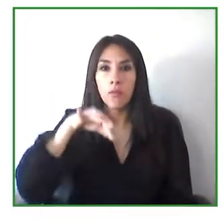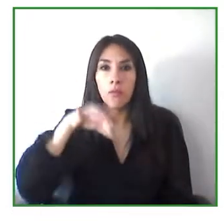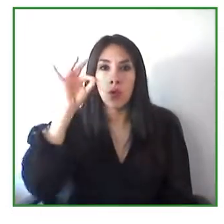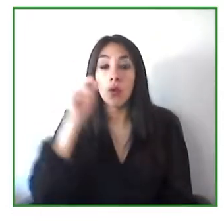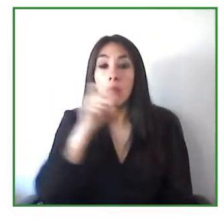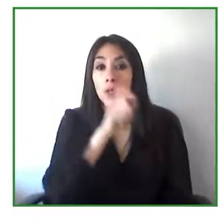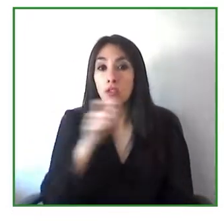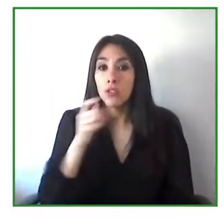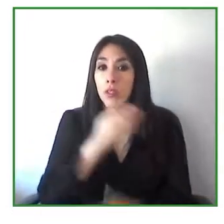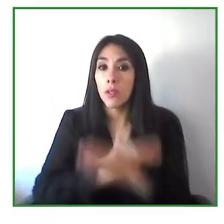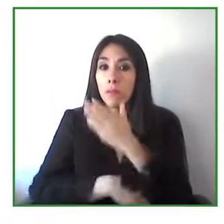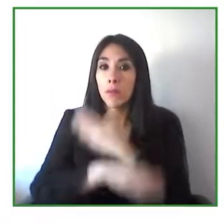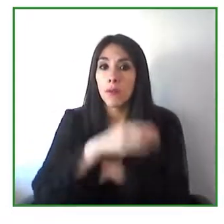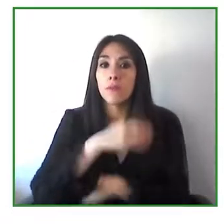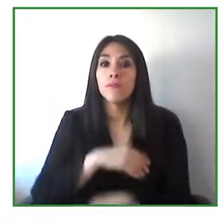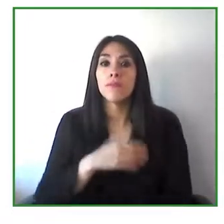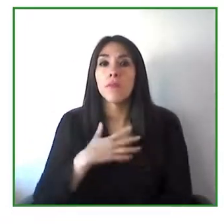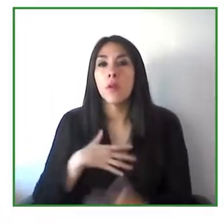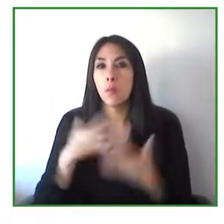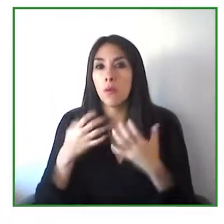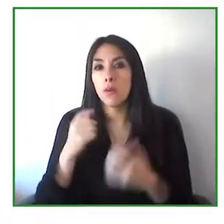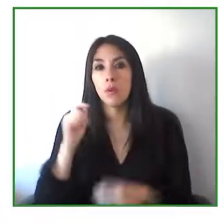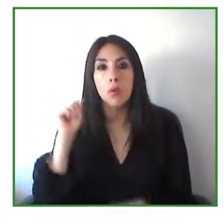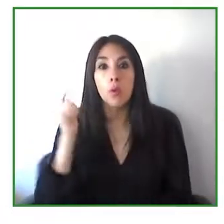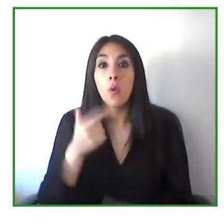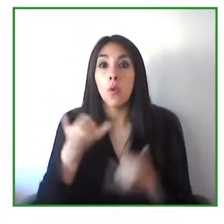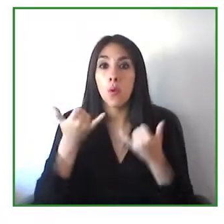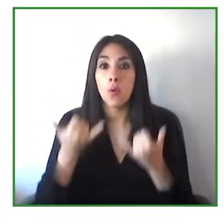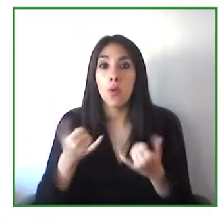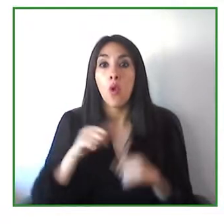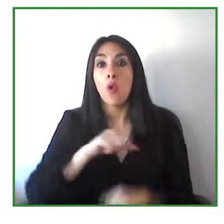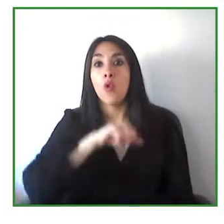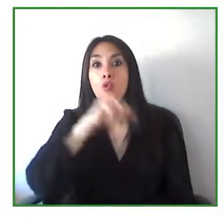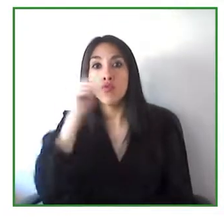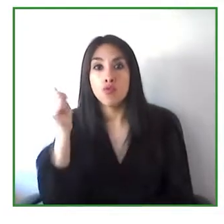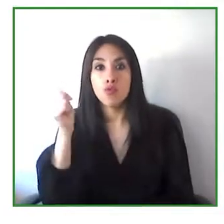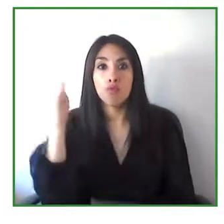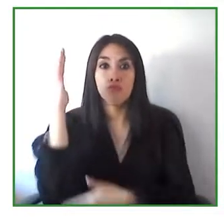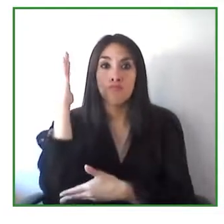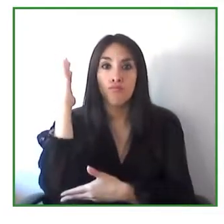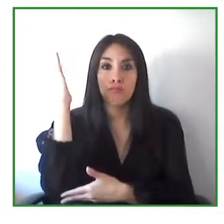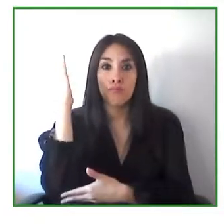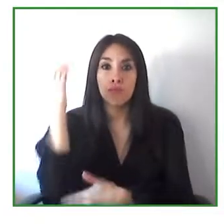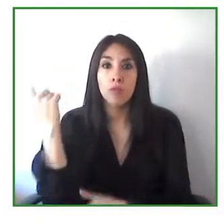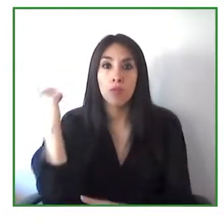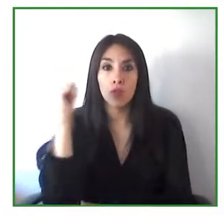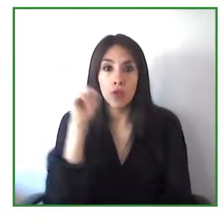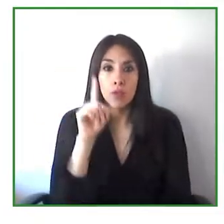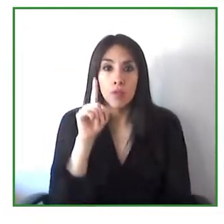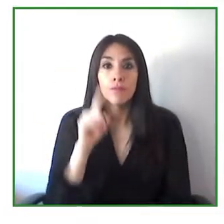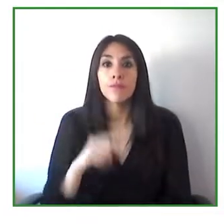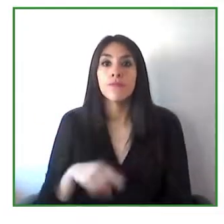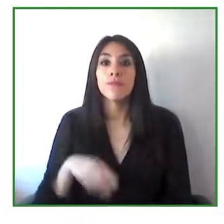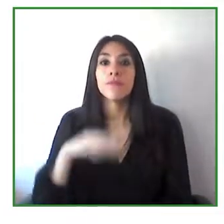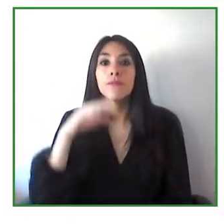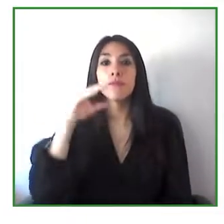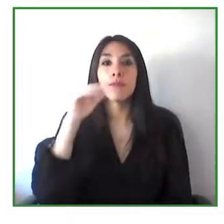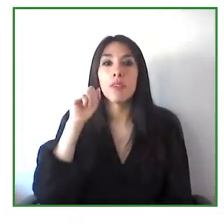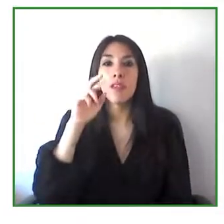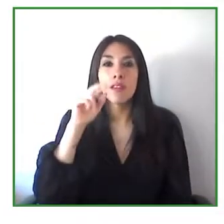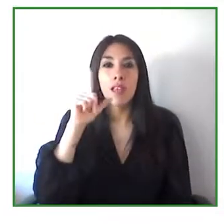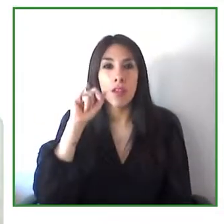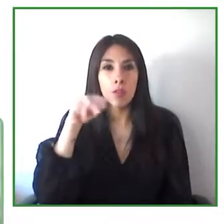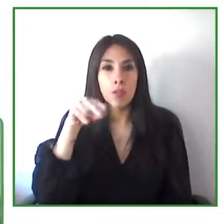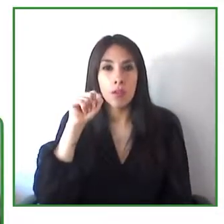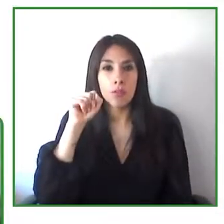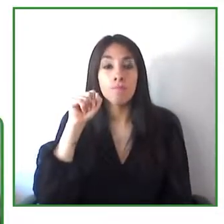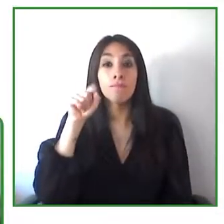Carolina García, who will be the host of the next part of this session.